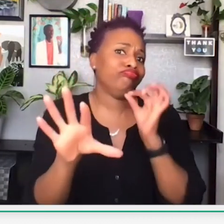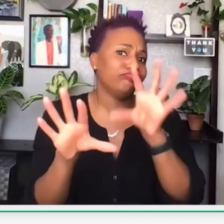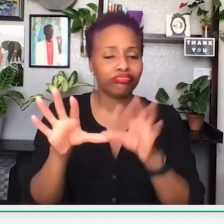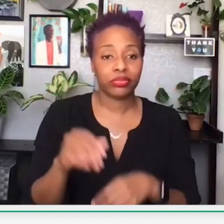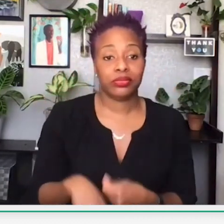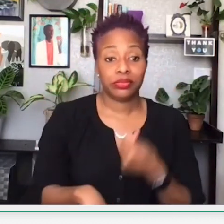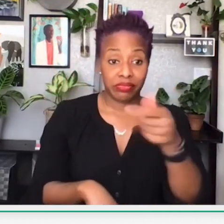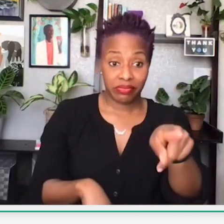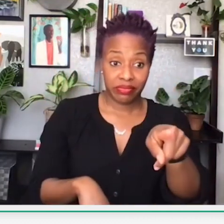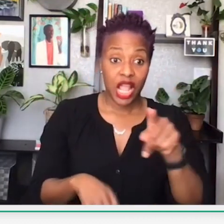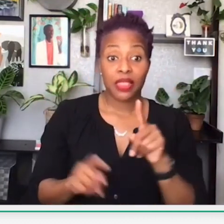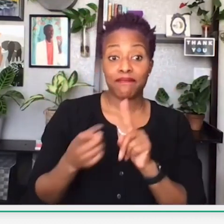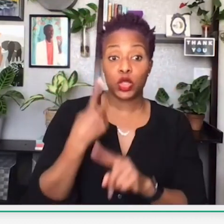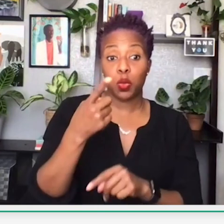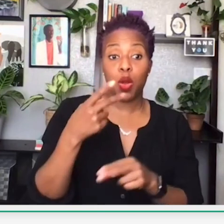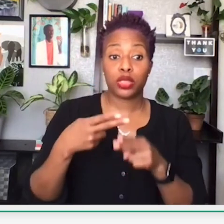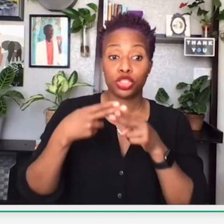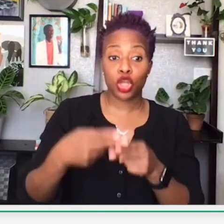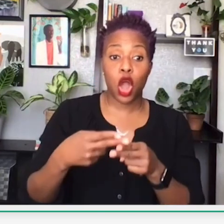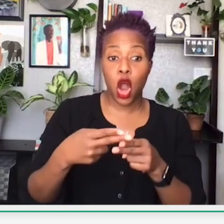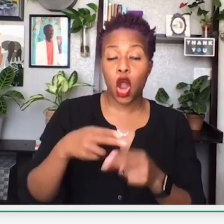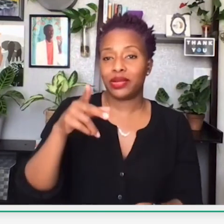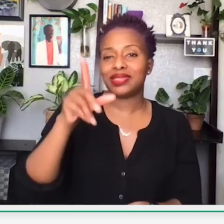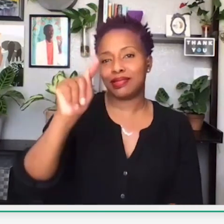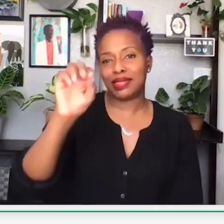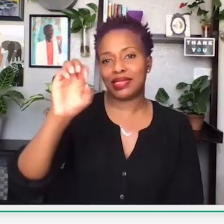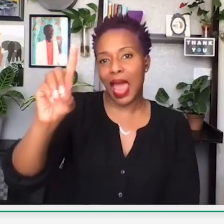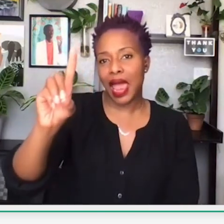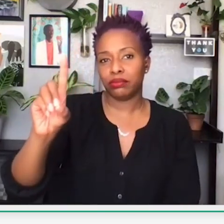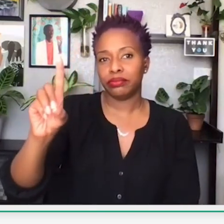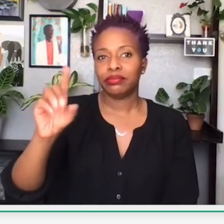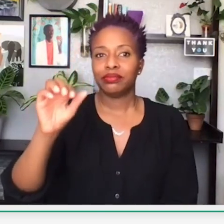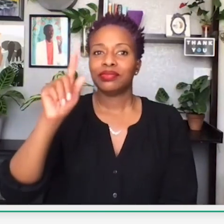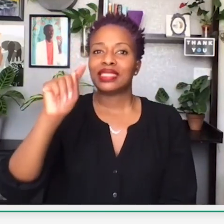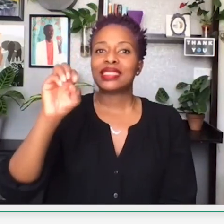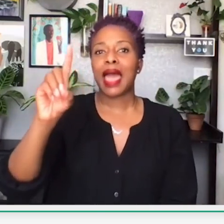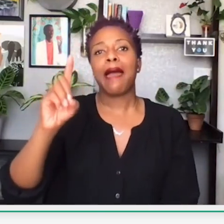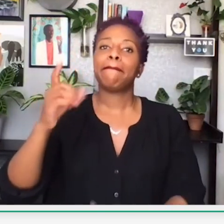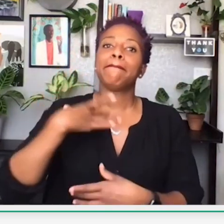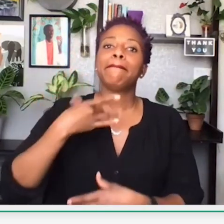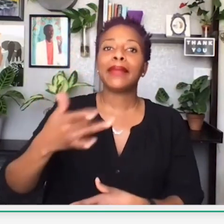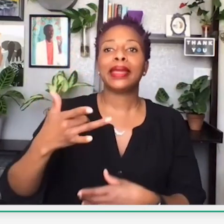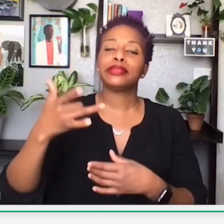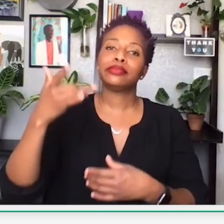to learn more about these black businesses, I’m sharing with you a TED Talk here.